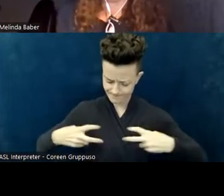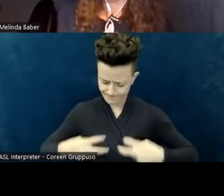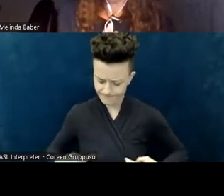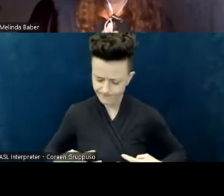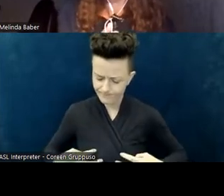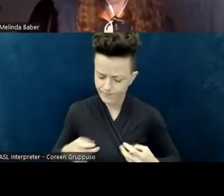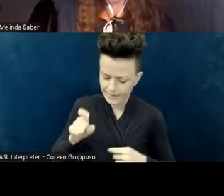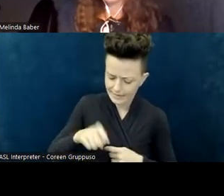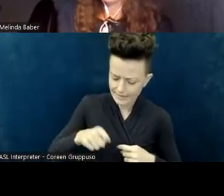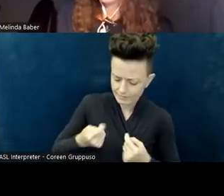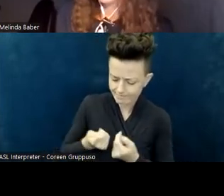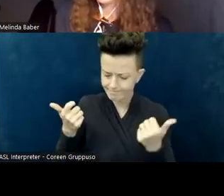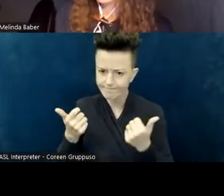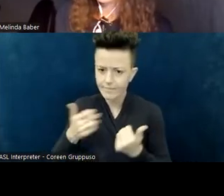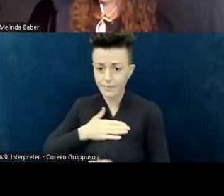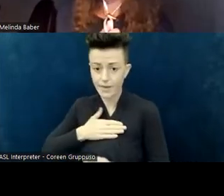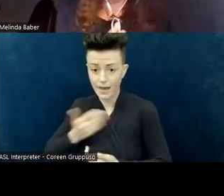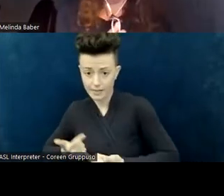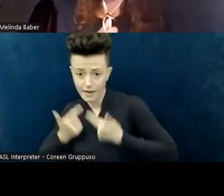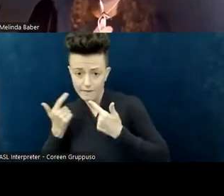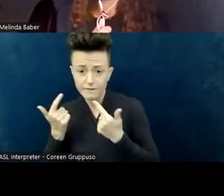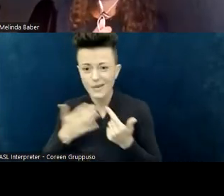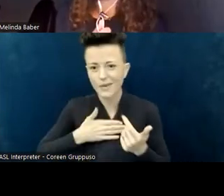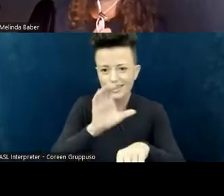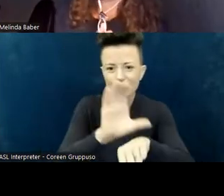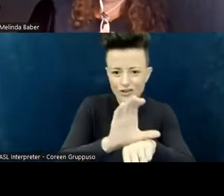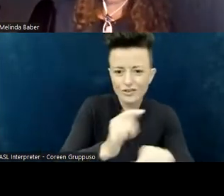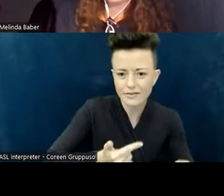The first thing is to start with yourself,